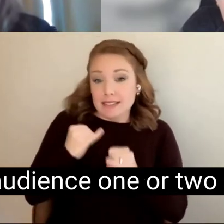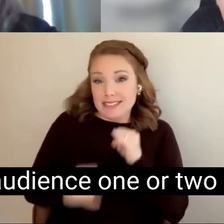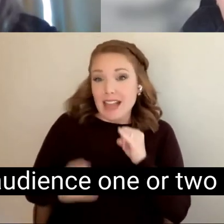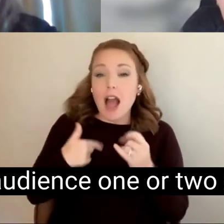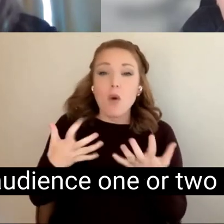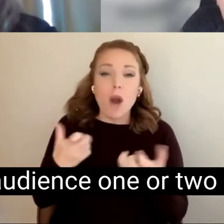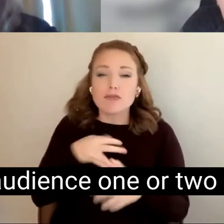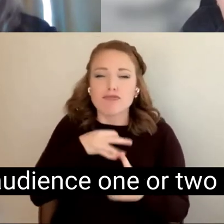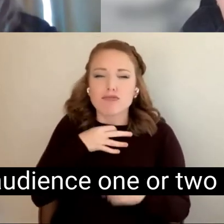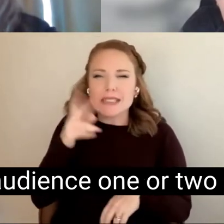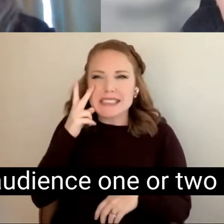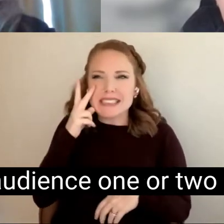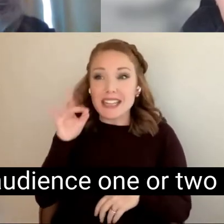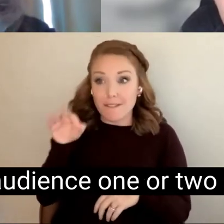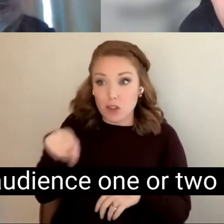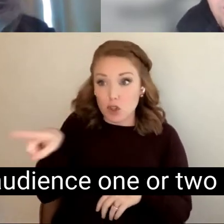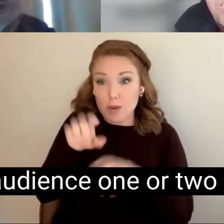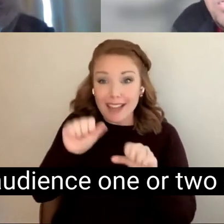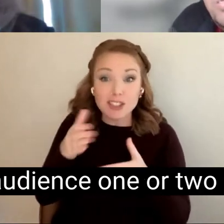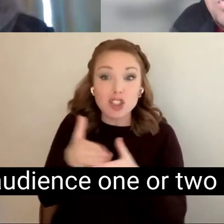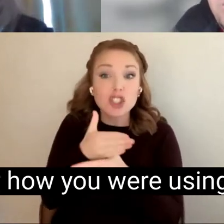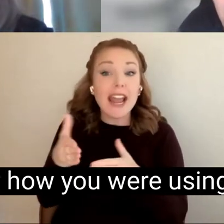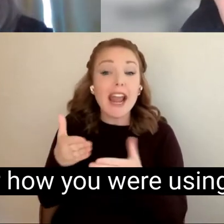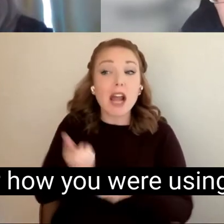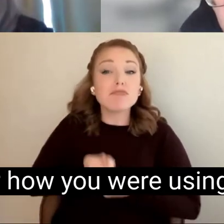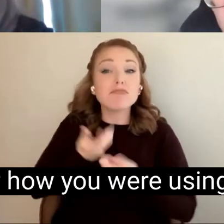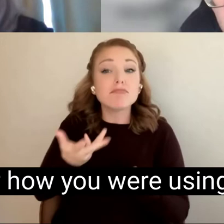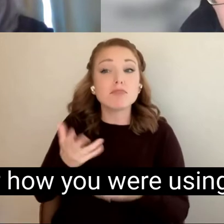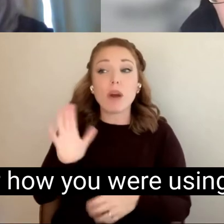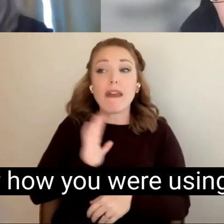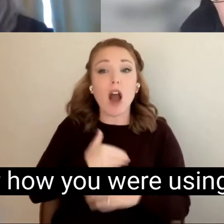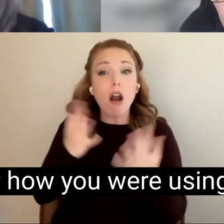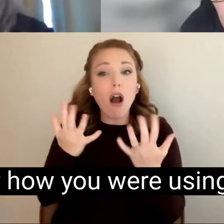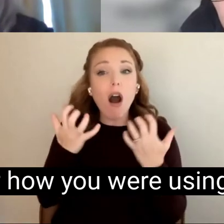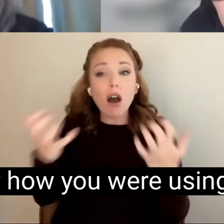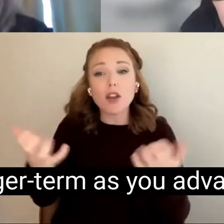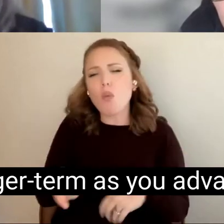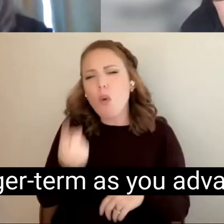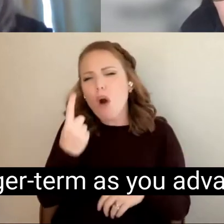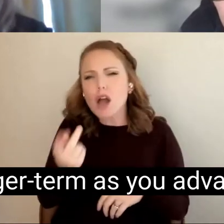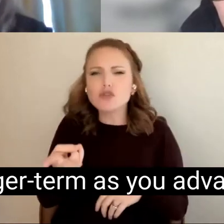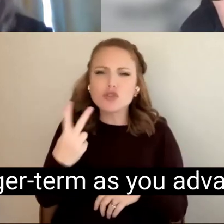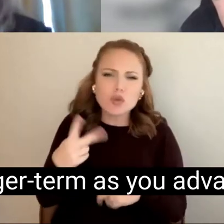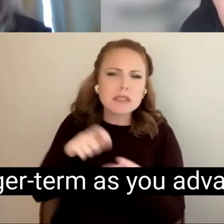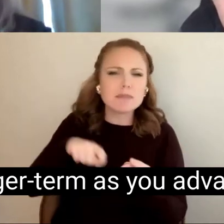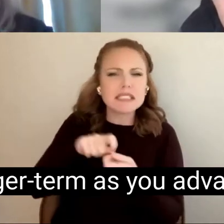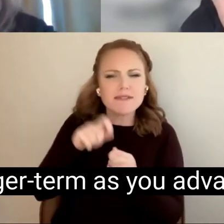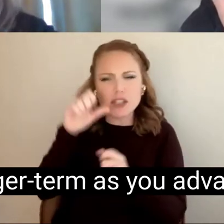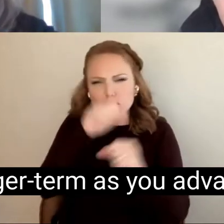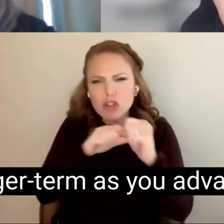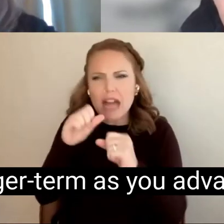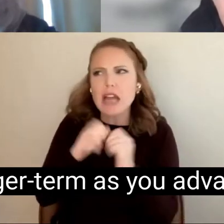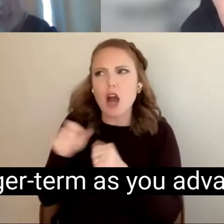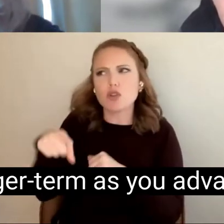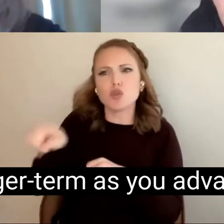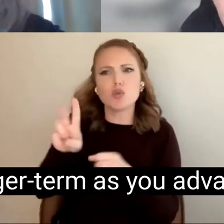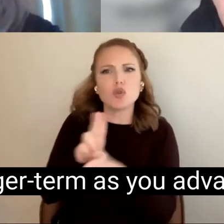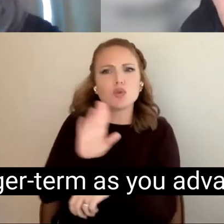with our audience one or two specific strategies for how you were using your ABLE account longer-term as you advancing your